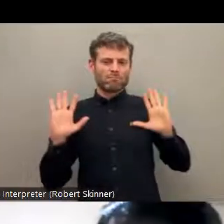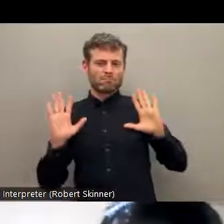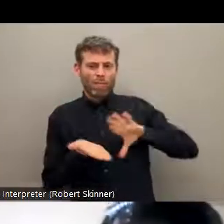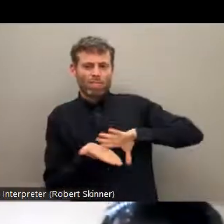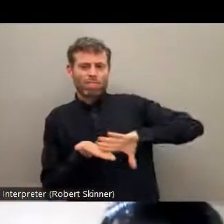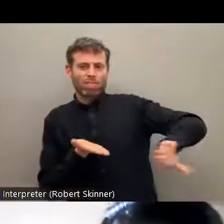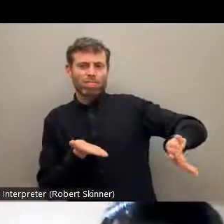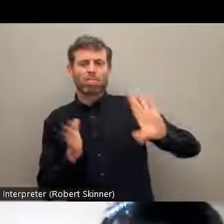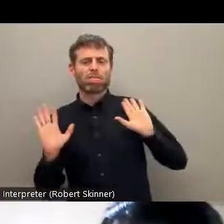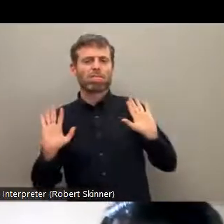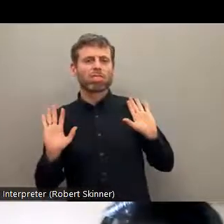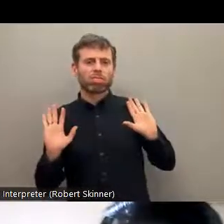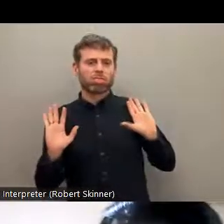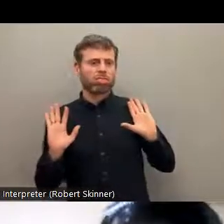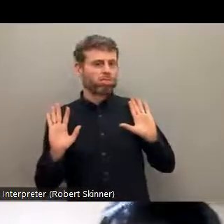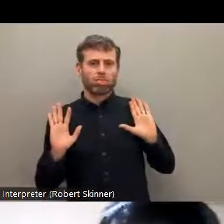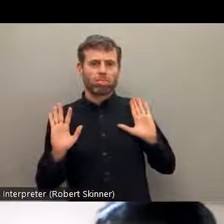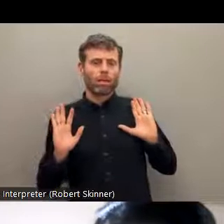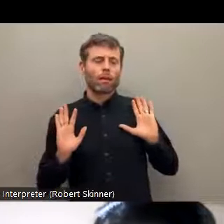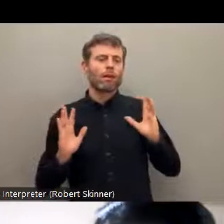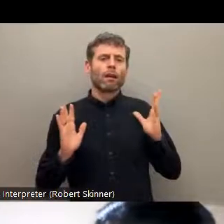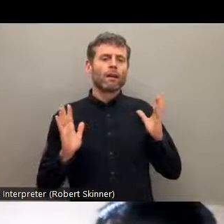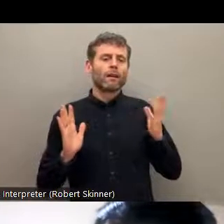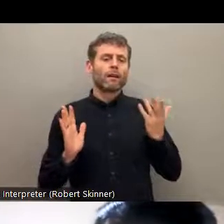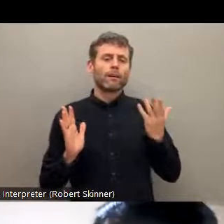people. Meaning if we give, let's say, if